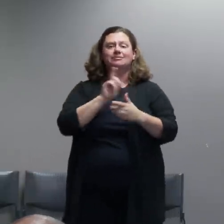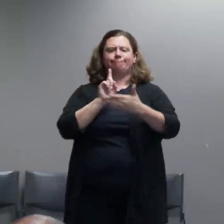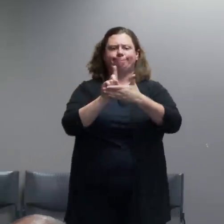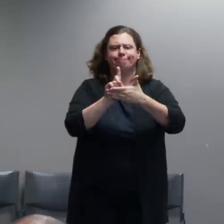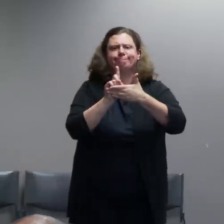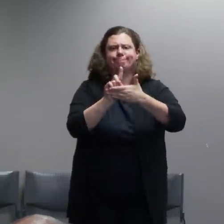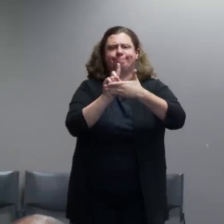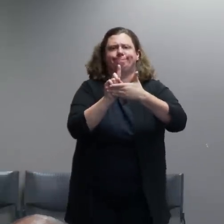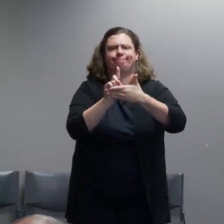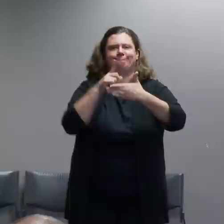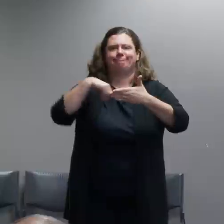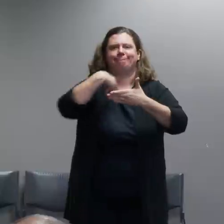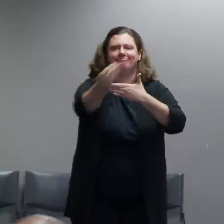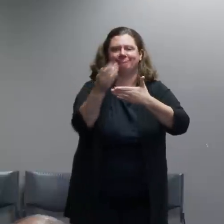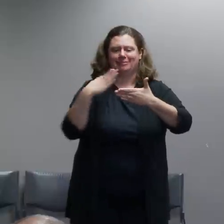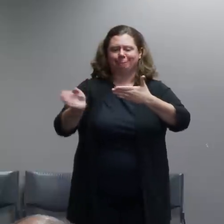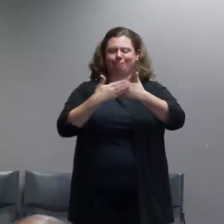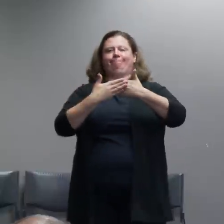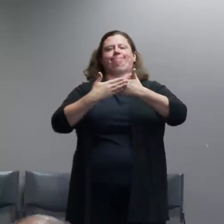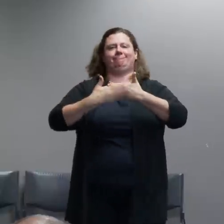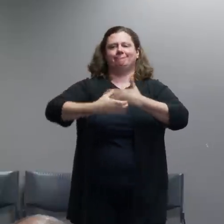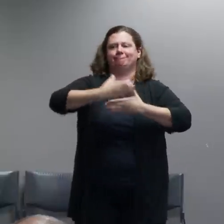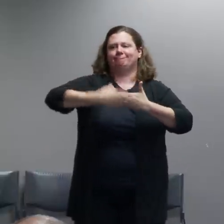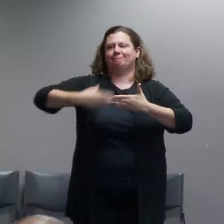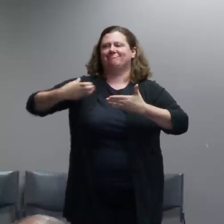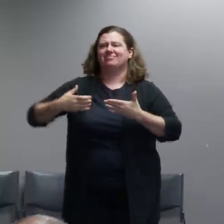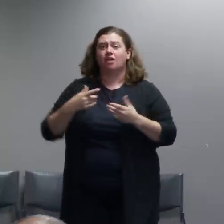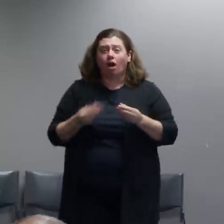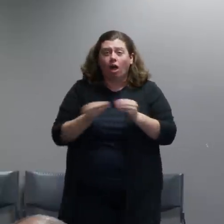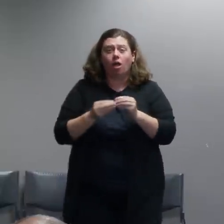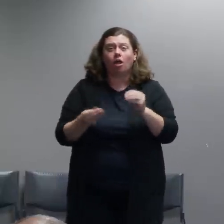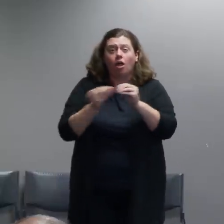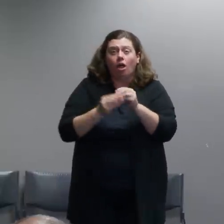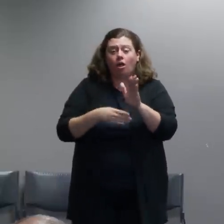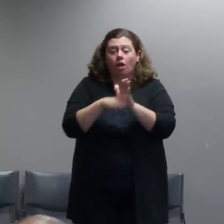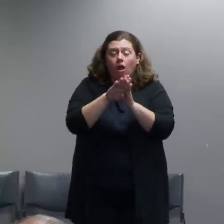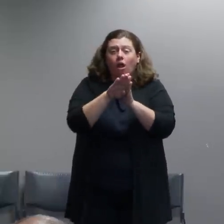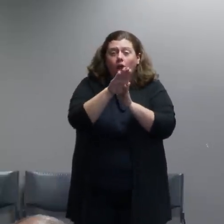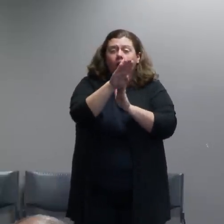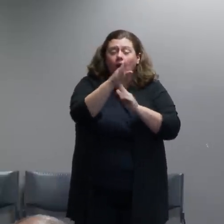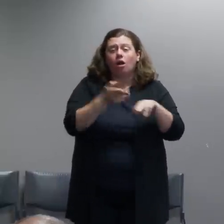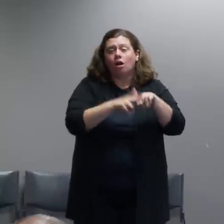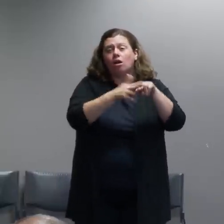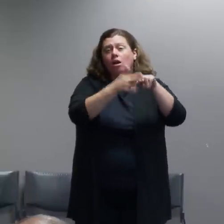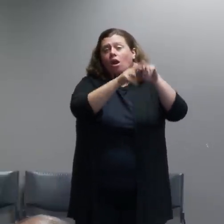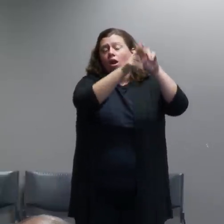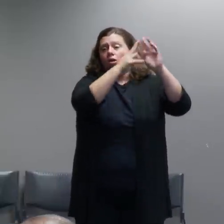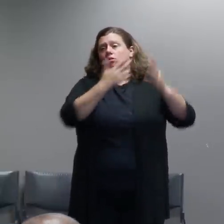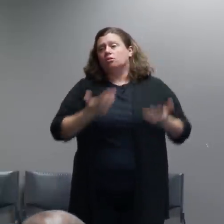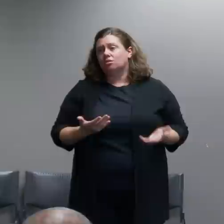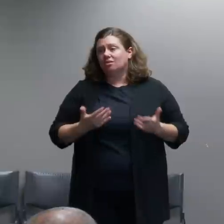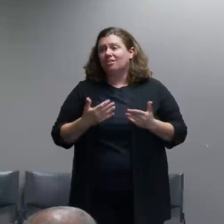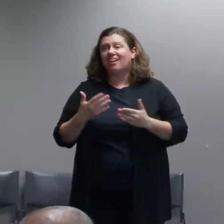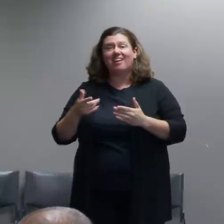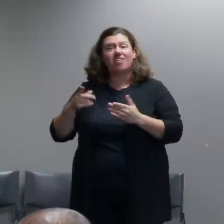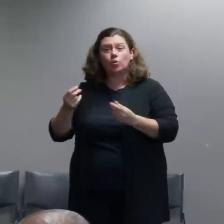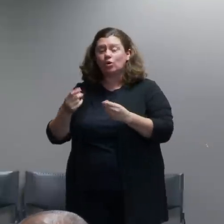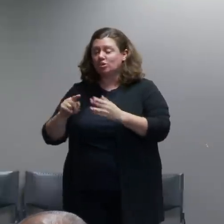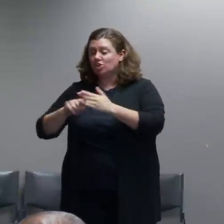The violence ratcheted up the setting of fires, more vandalizing of businesses and what it looks like is